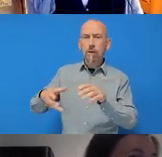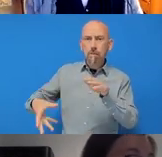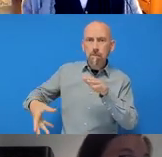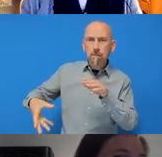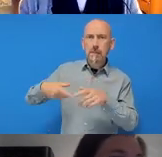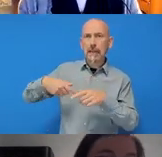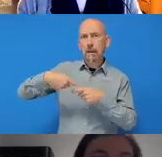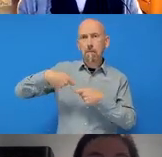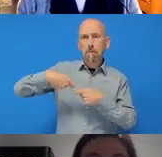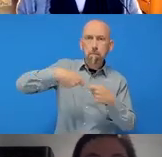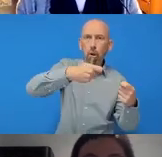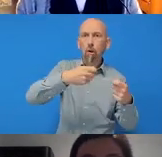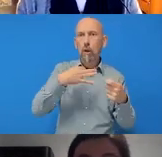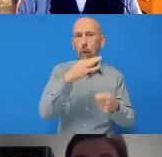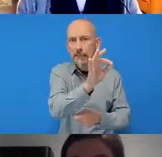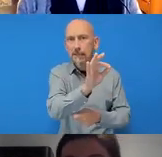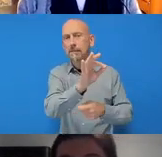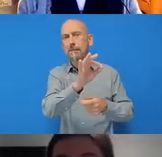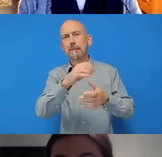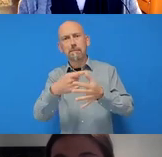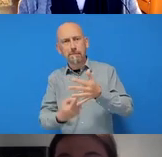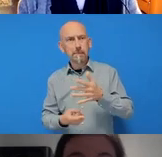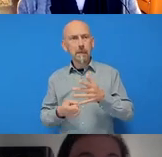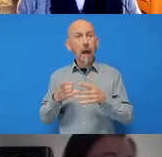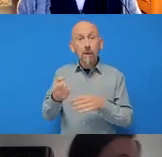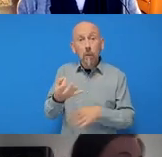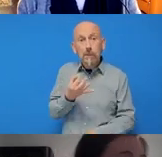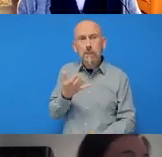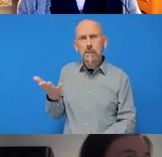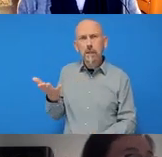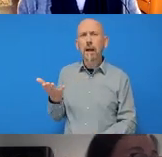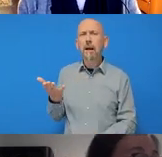those later on. There's a question here: “Do you have any advice on parallel working, forks etc.?